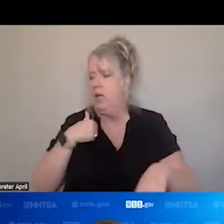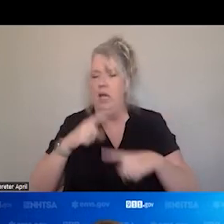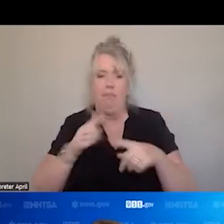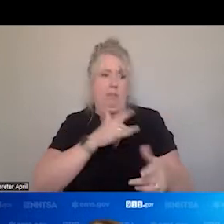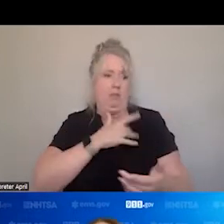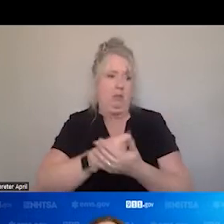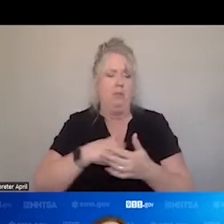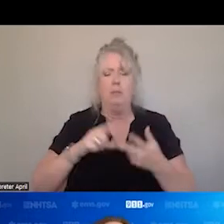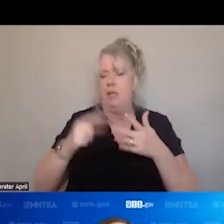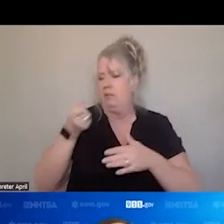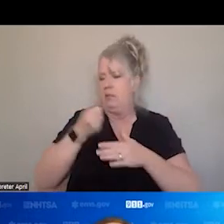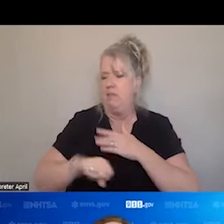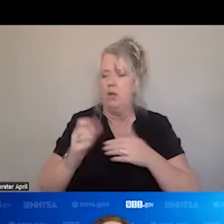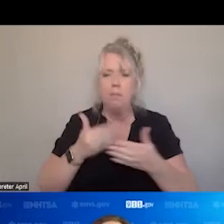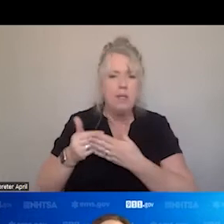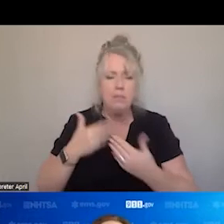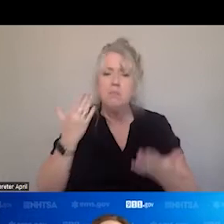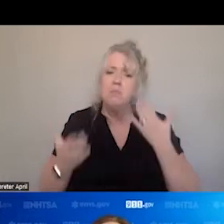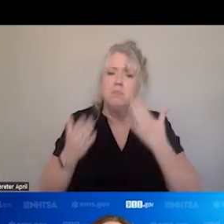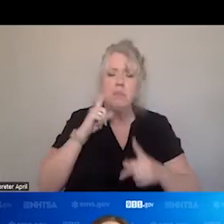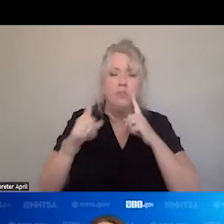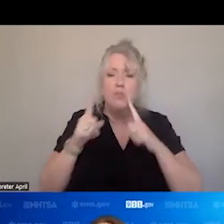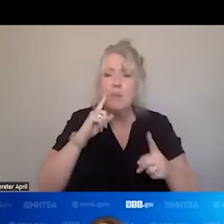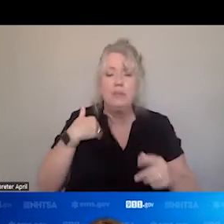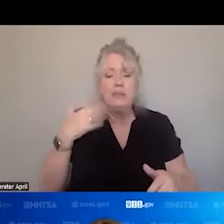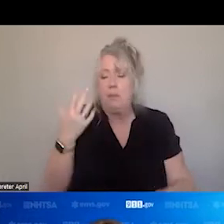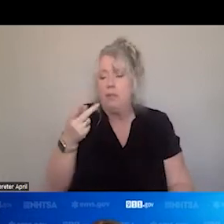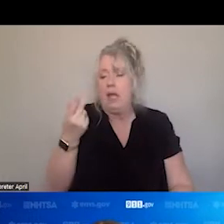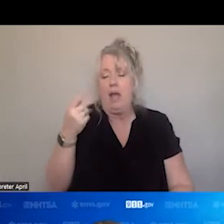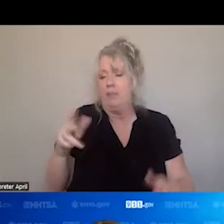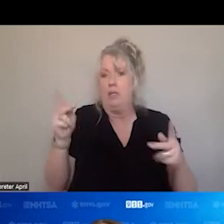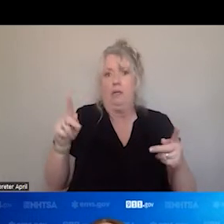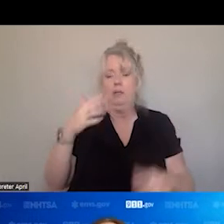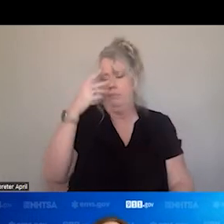BABY. YOU NIGHT BE TALKING TO SOMEBODY HAVING A PANIC ATTACK. DEALING WITH SOMEBODY IN CRISIS.